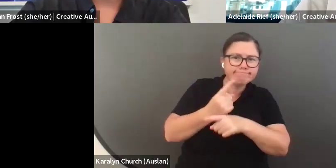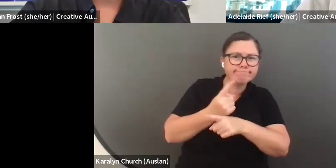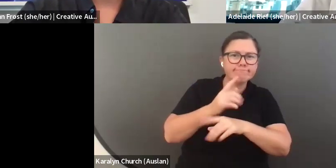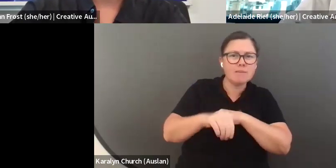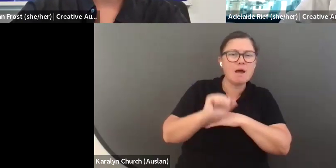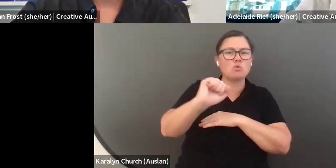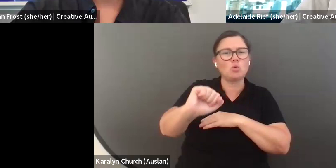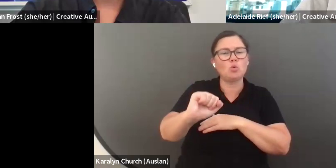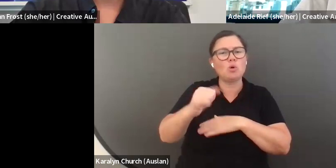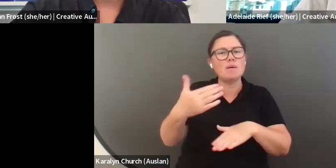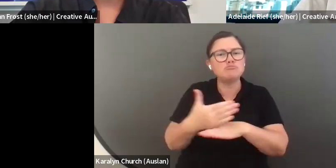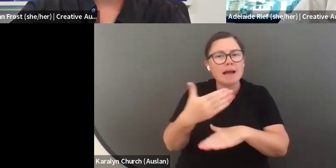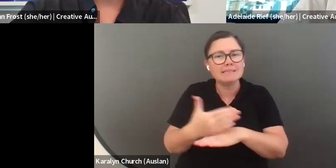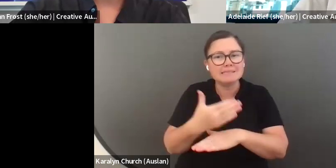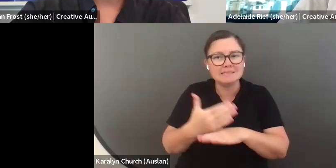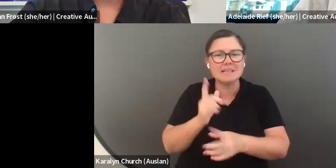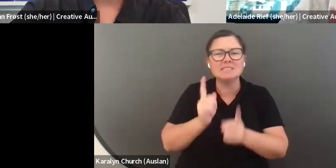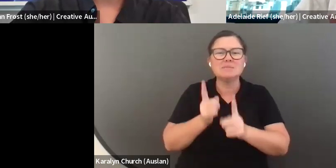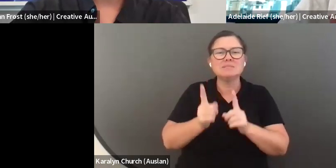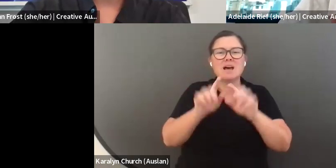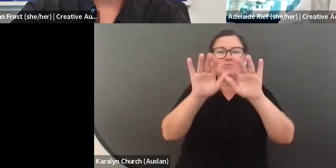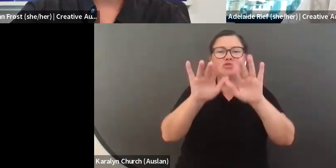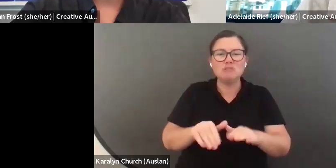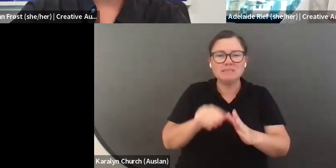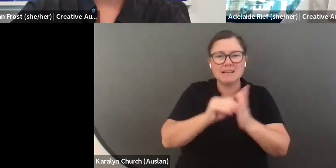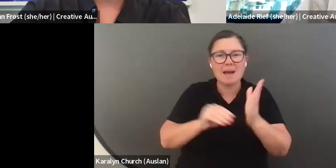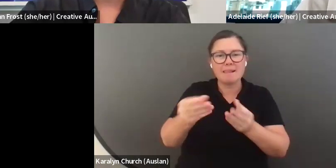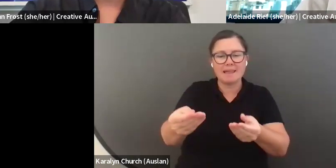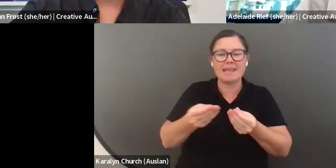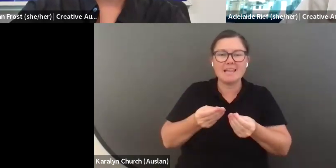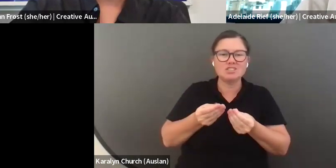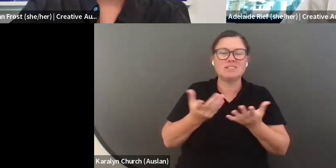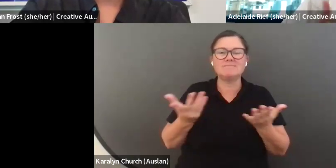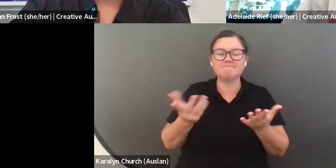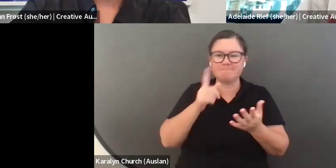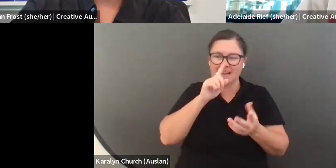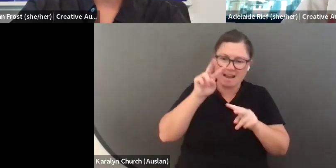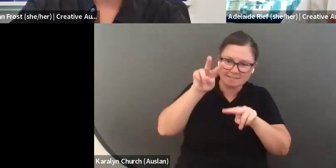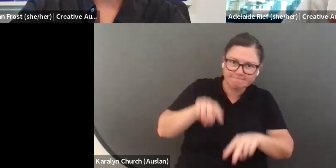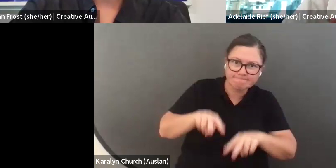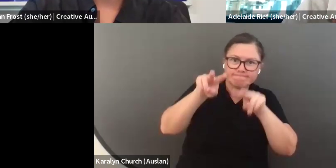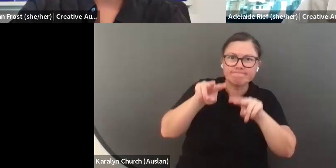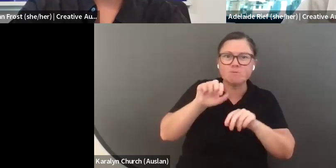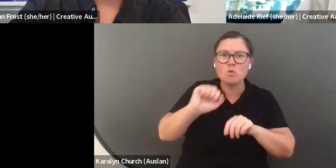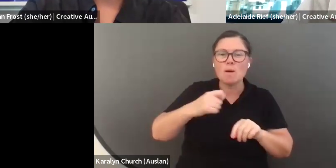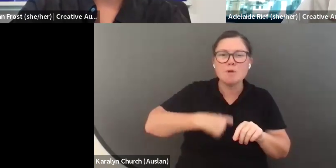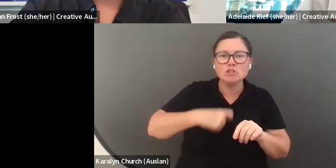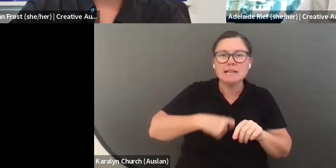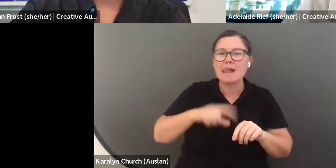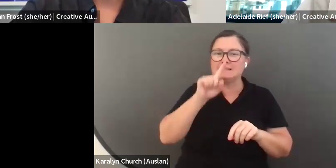the first thing I will say. It is a great way for the assessment panel to get a sense of who